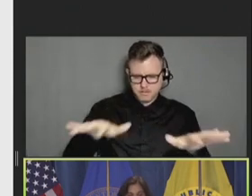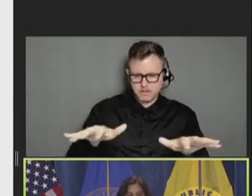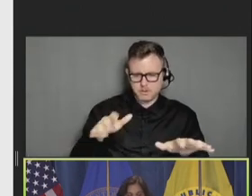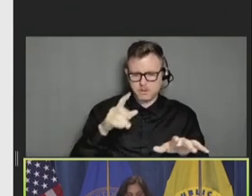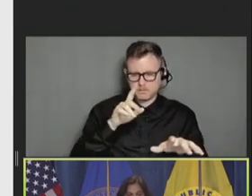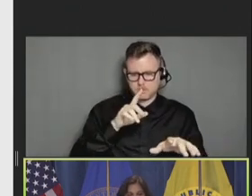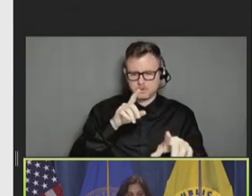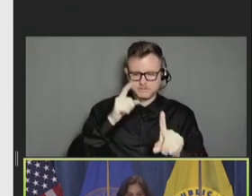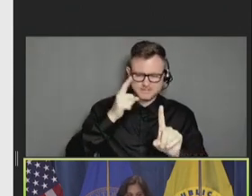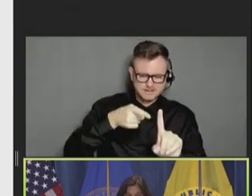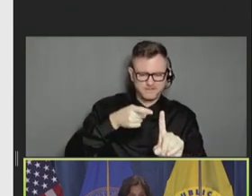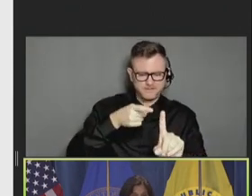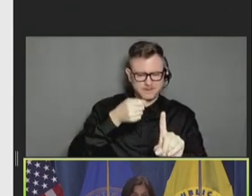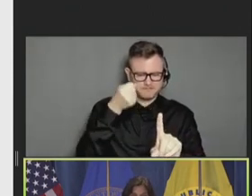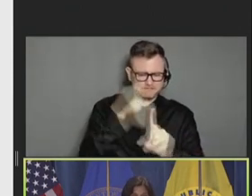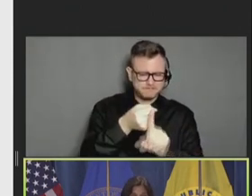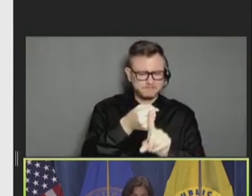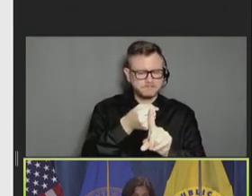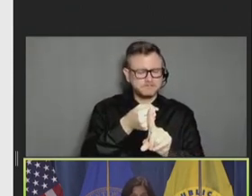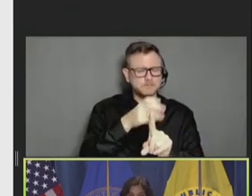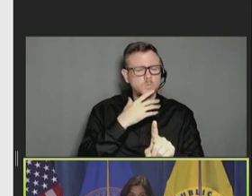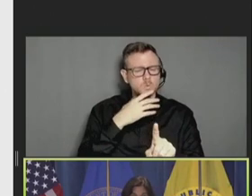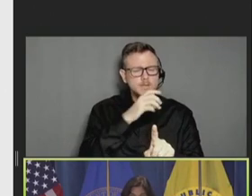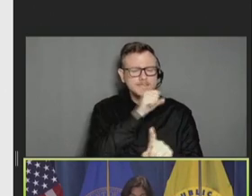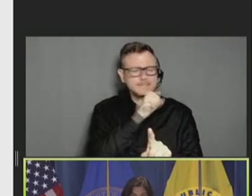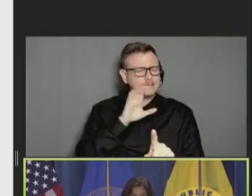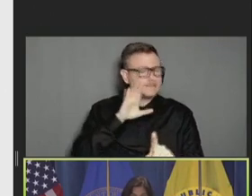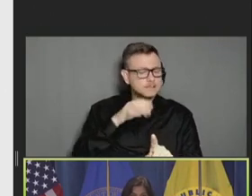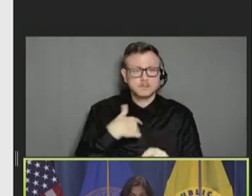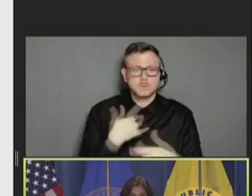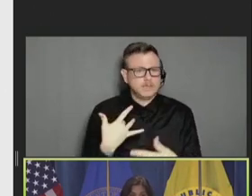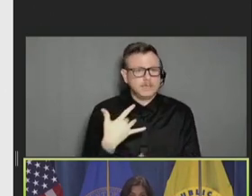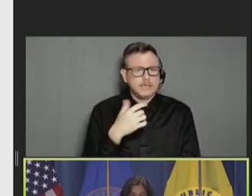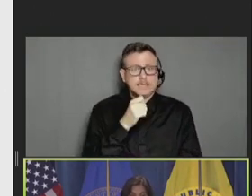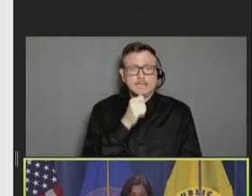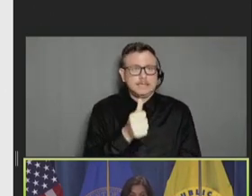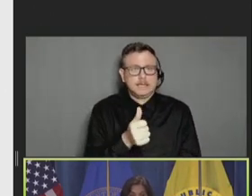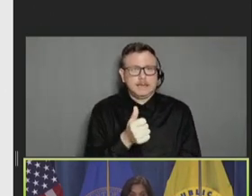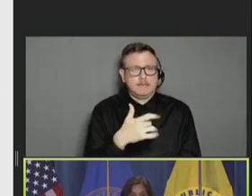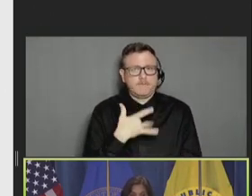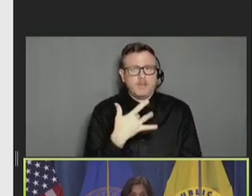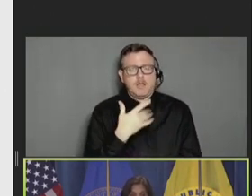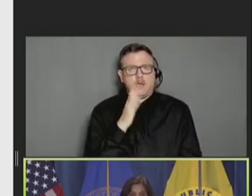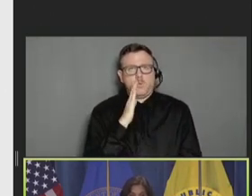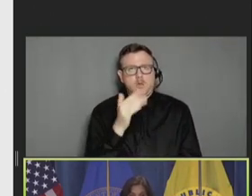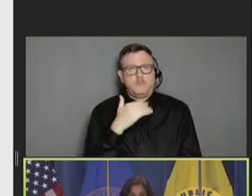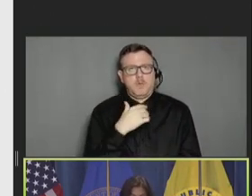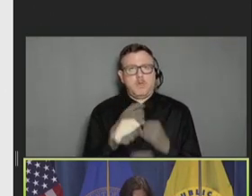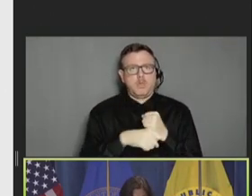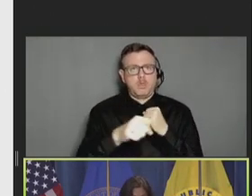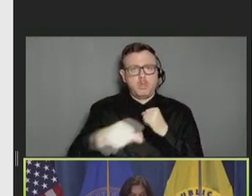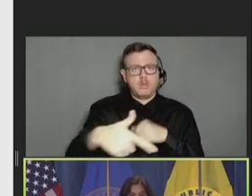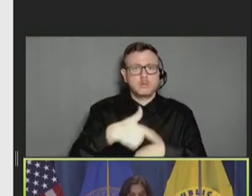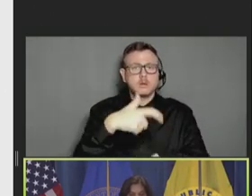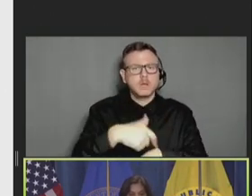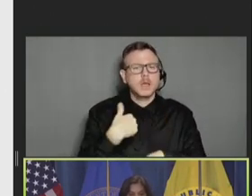And, again, we didn't expect it to be this long, but we were able to do a number of modules